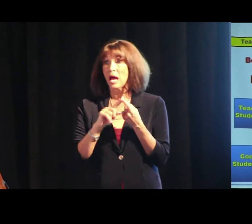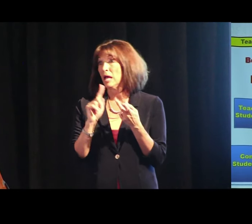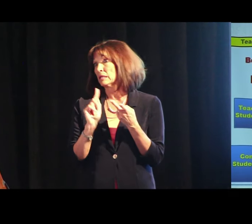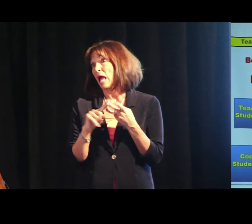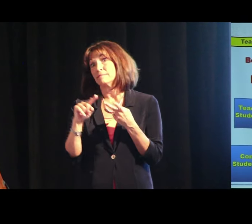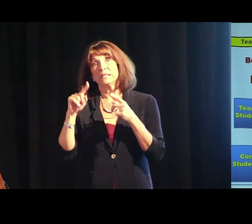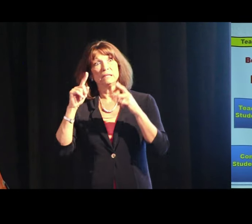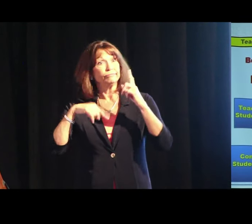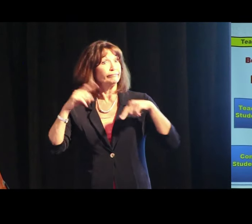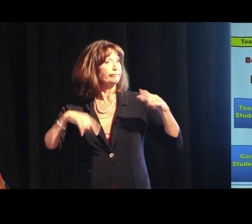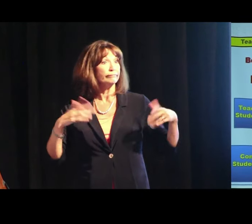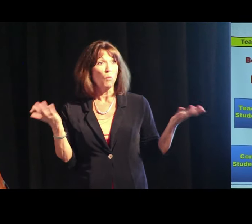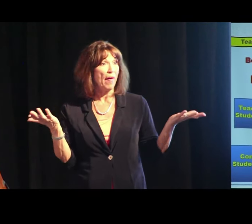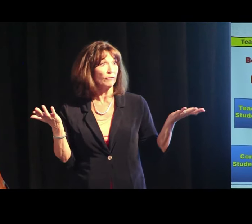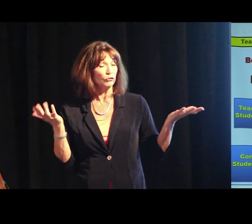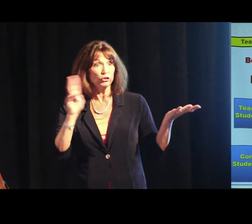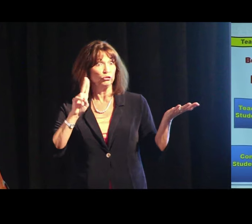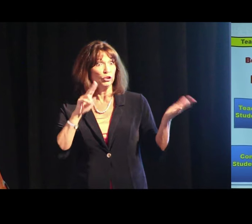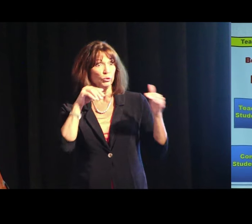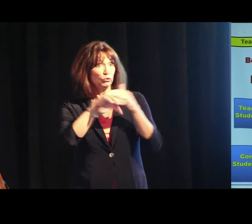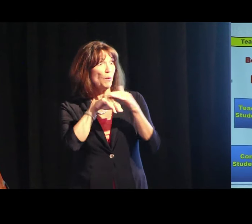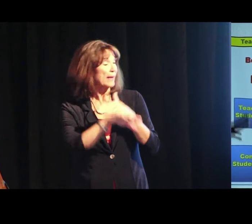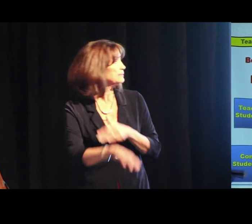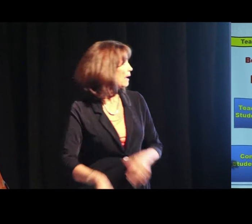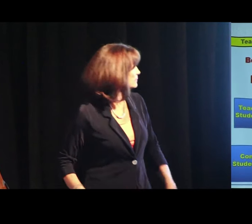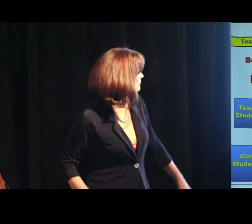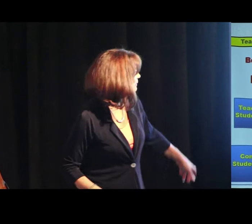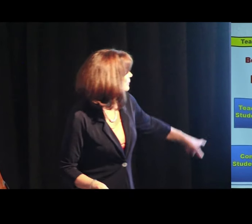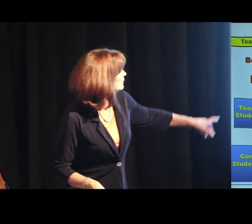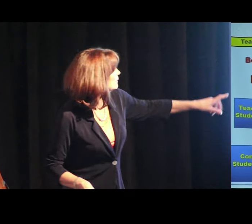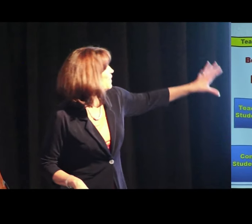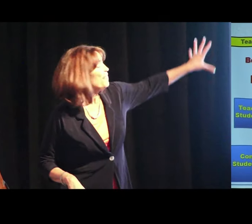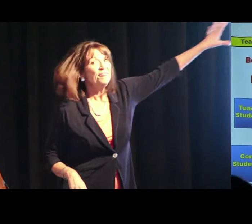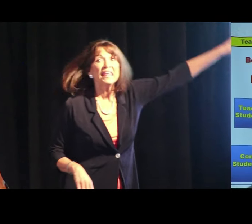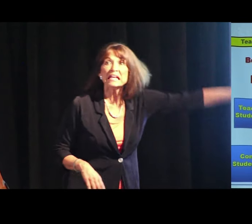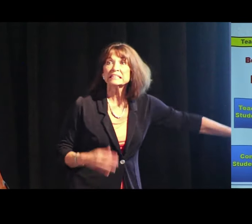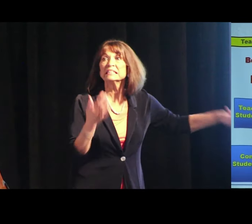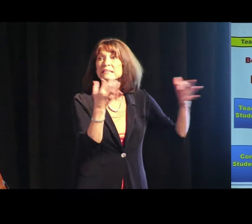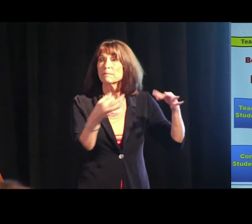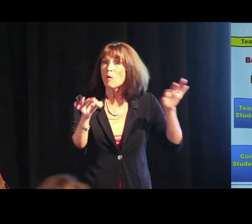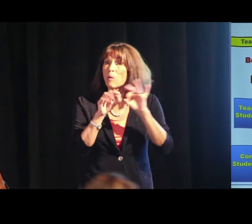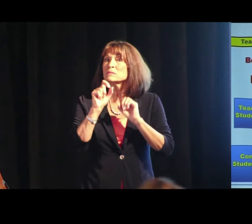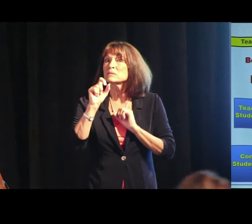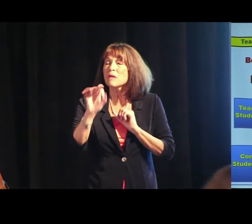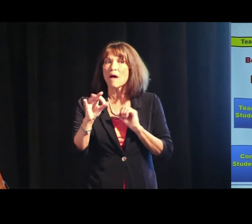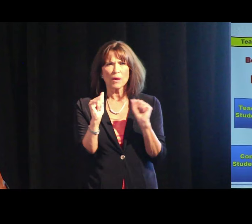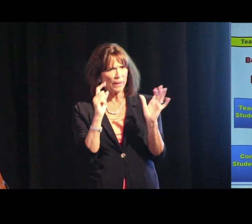It could be whatever you use to access information. This is important stuff.